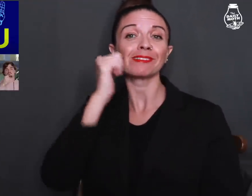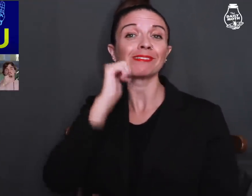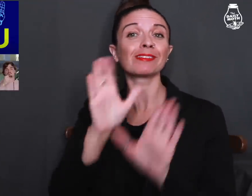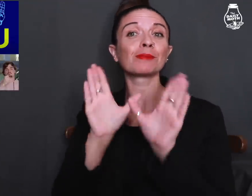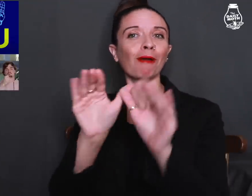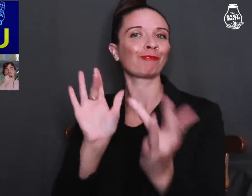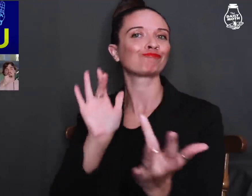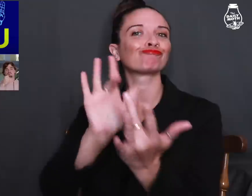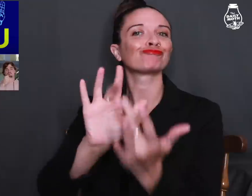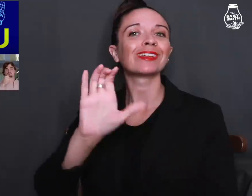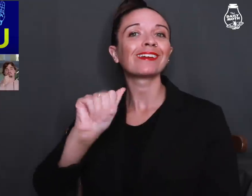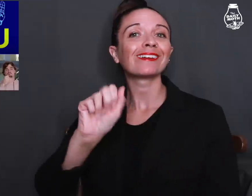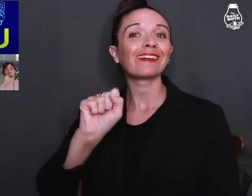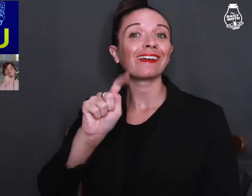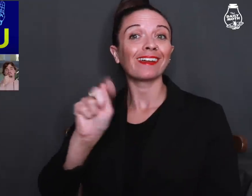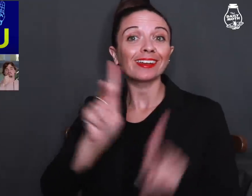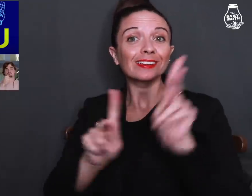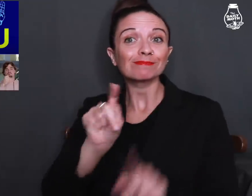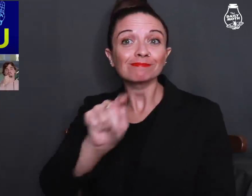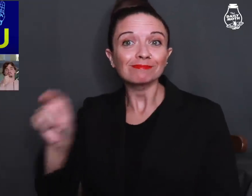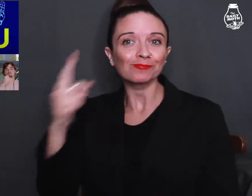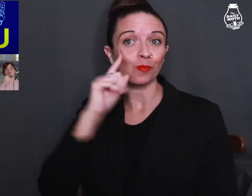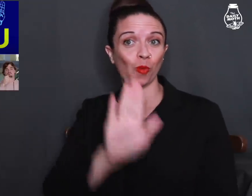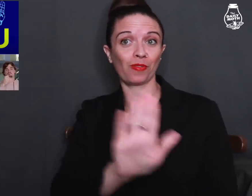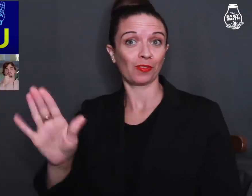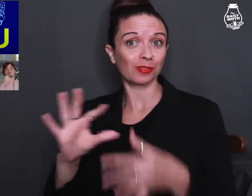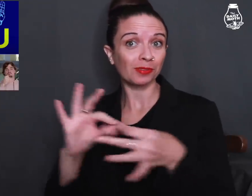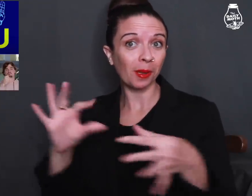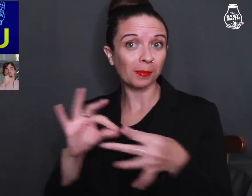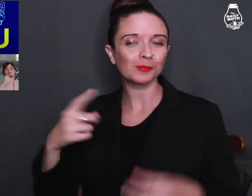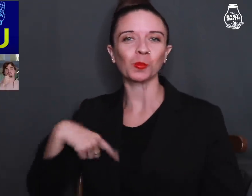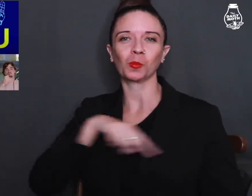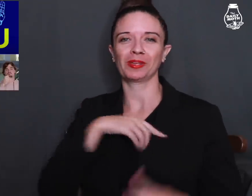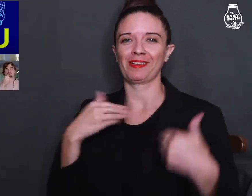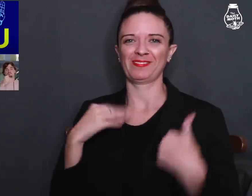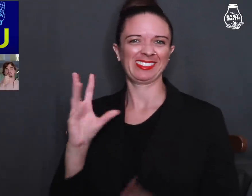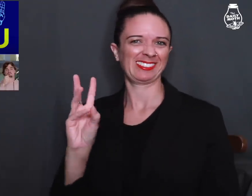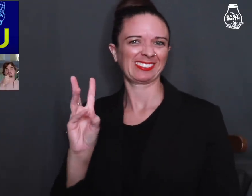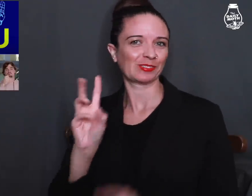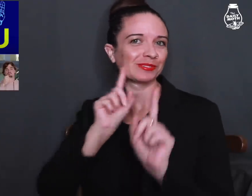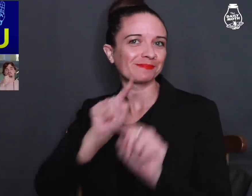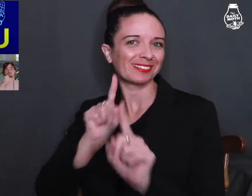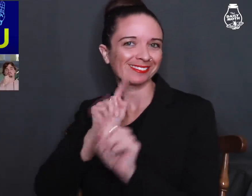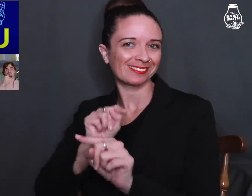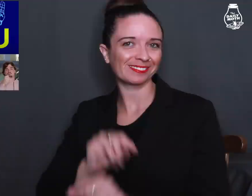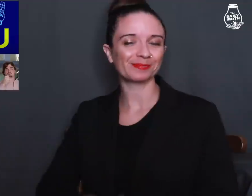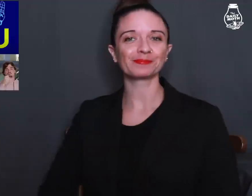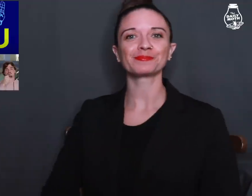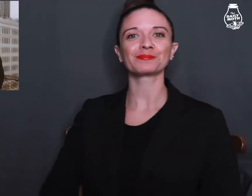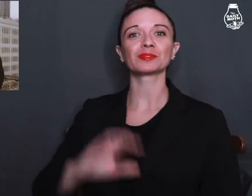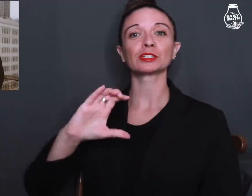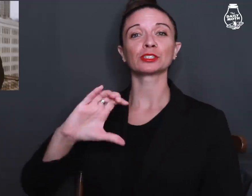The Daily Moth has reached out to the cast for their comments and we got six responses.